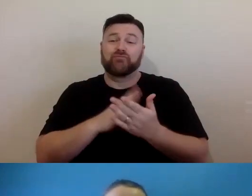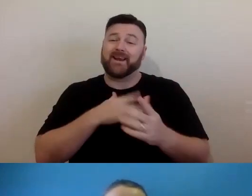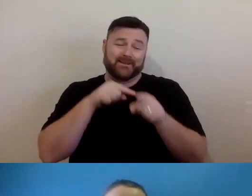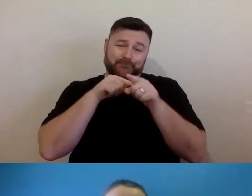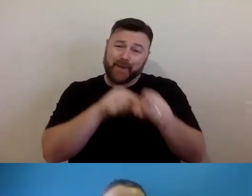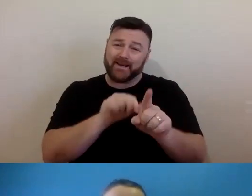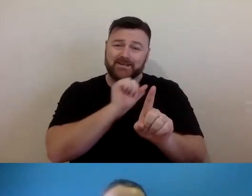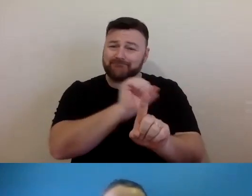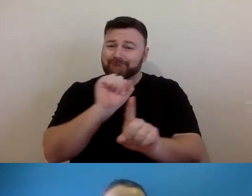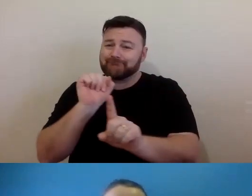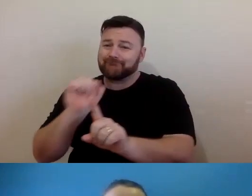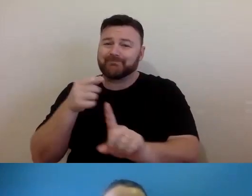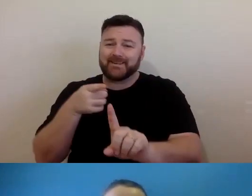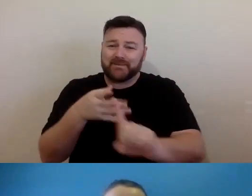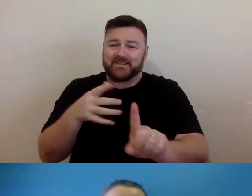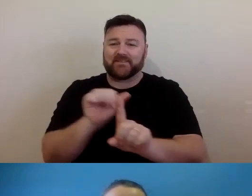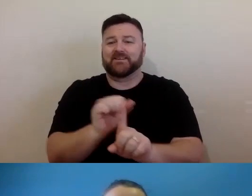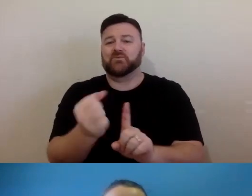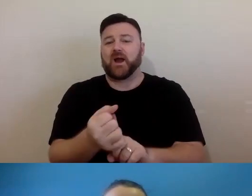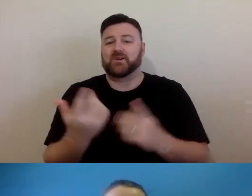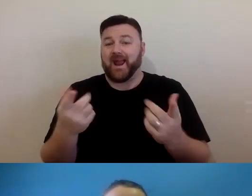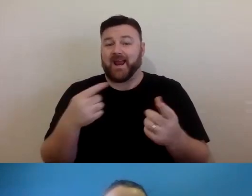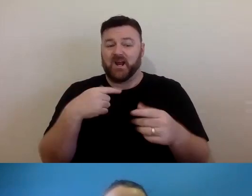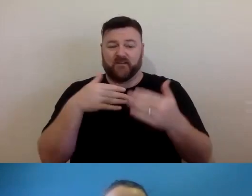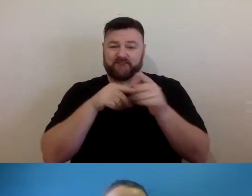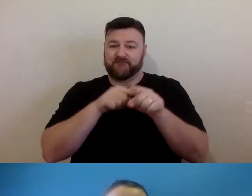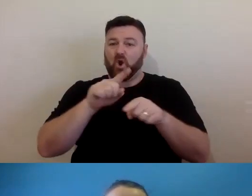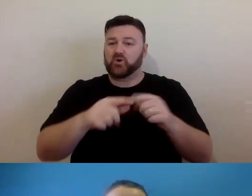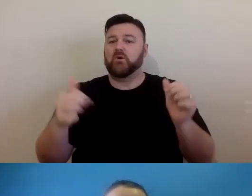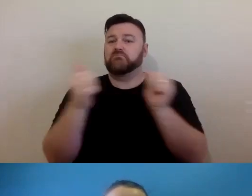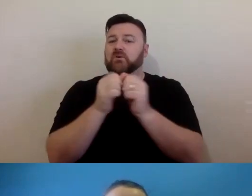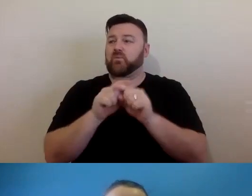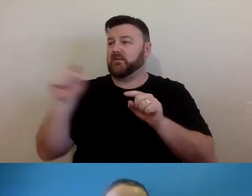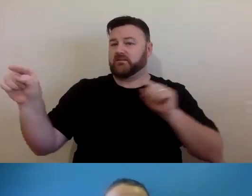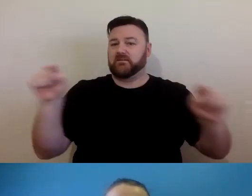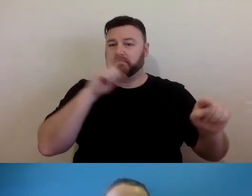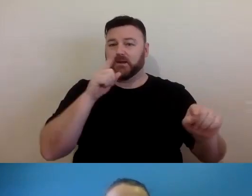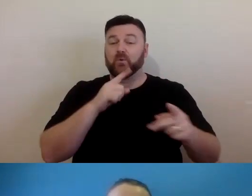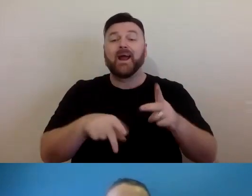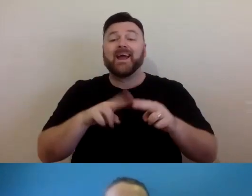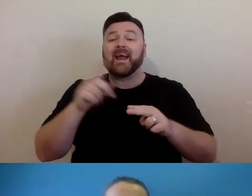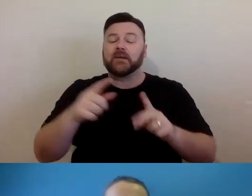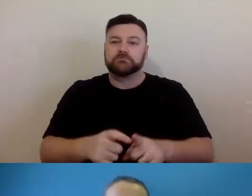on the arrangement that you have got in place, and if you have a particularly complicated arrangement, it is probably not a